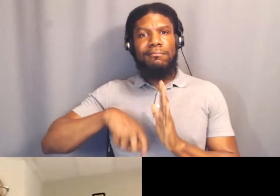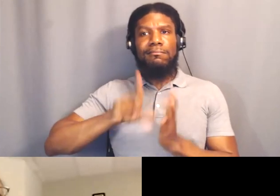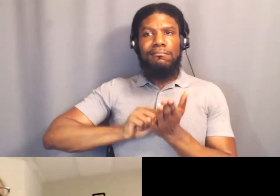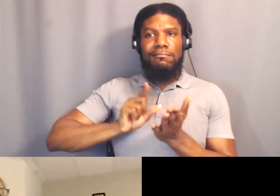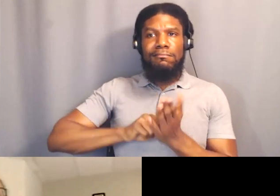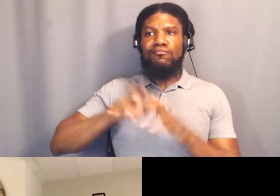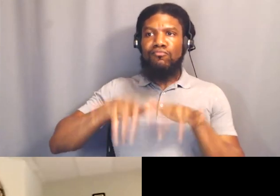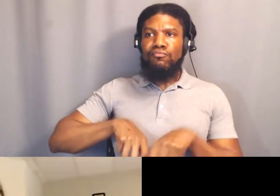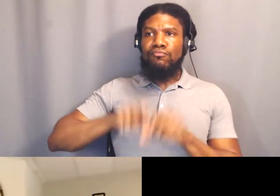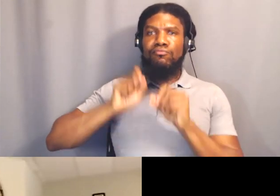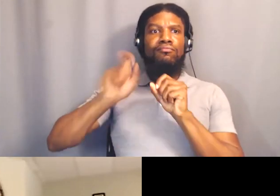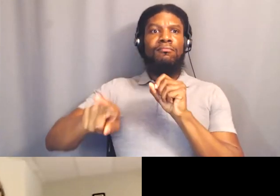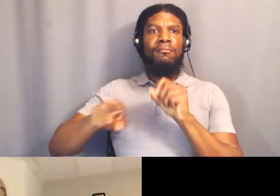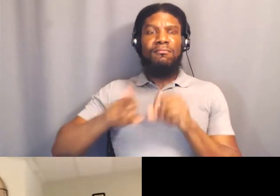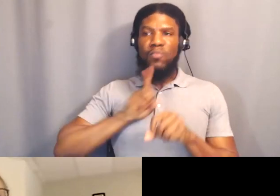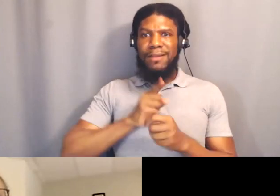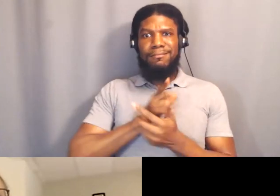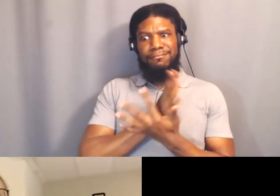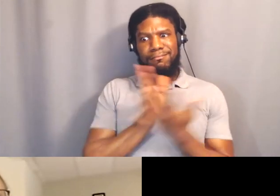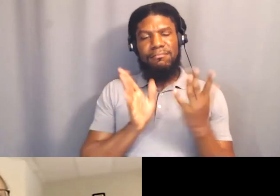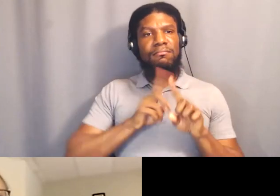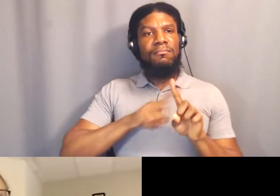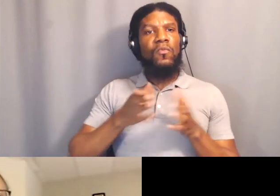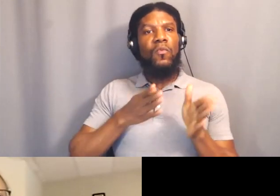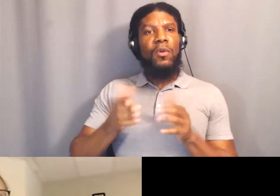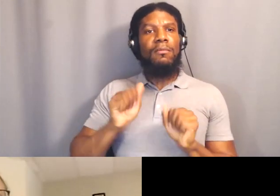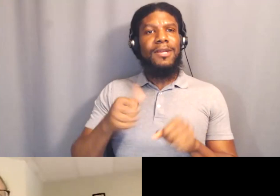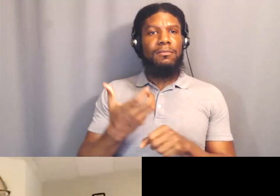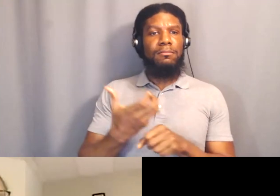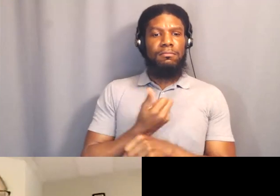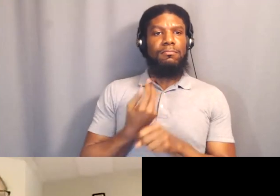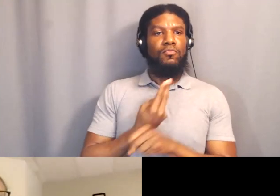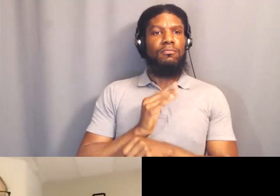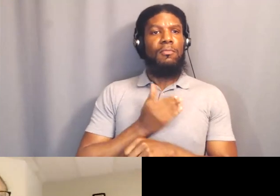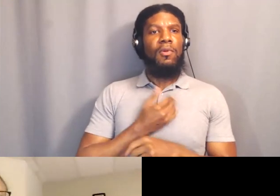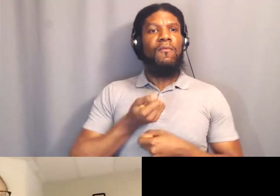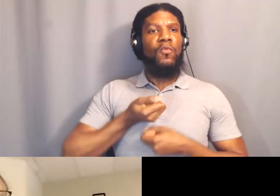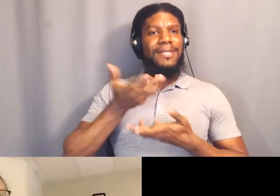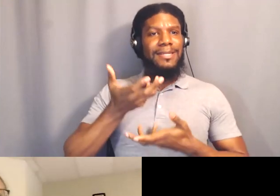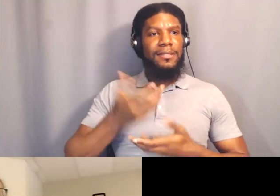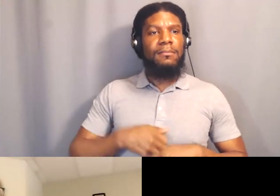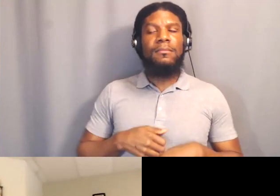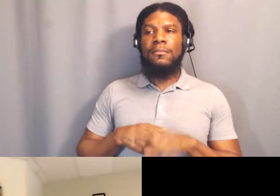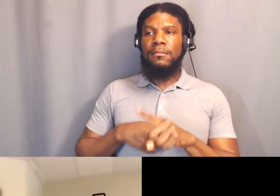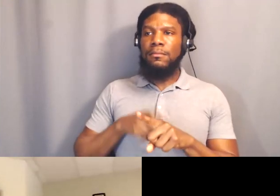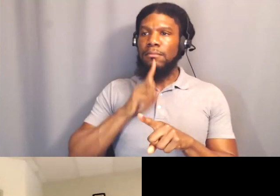So all of those are ways that we can use our voices. Absolutely. Writing op-eds.